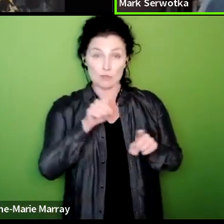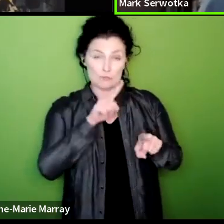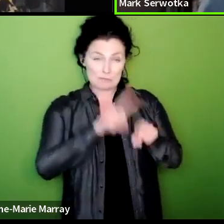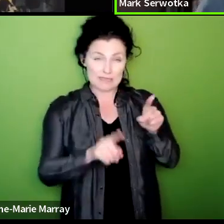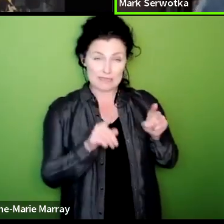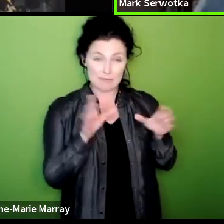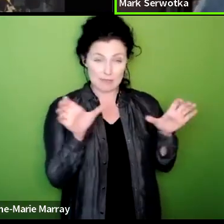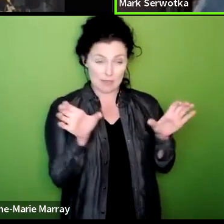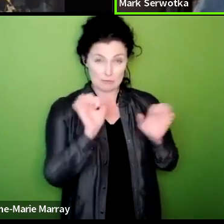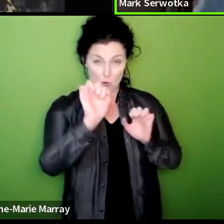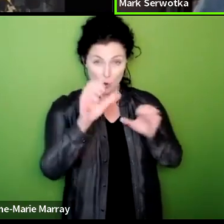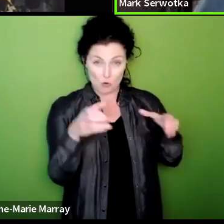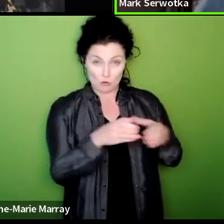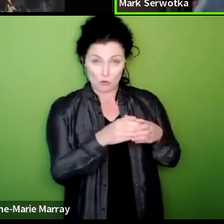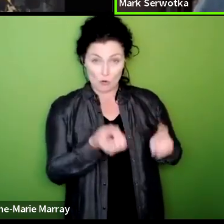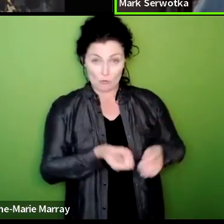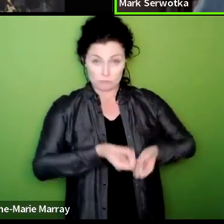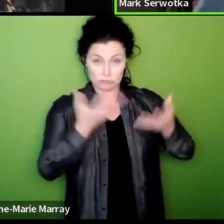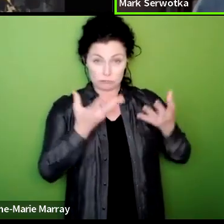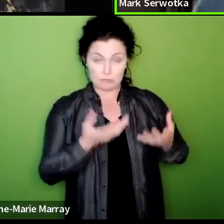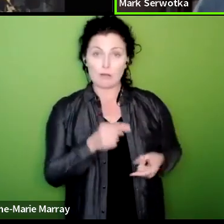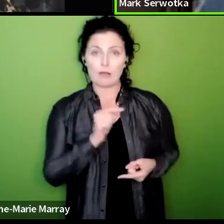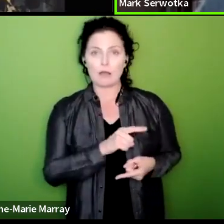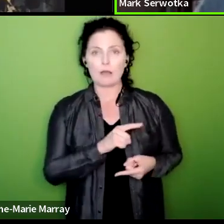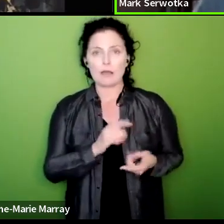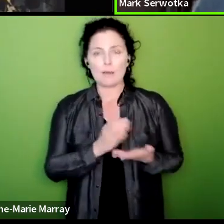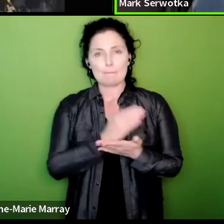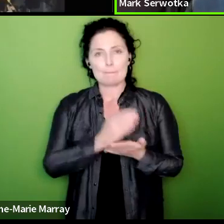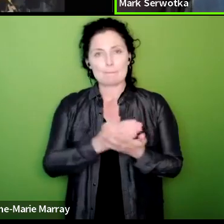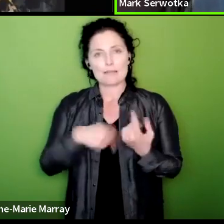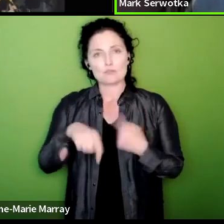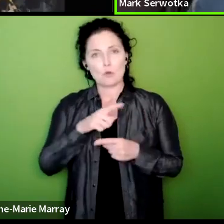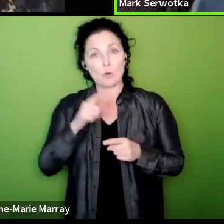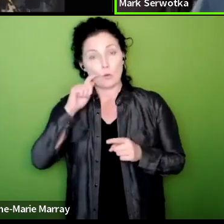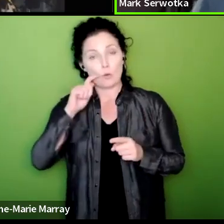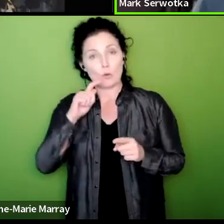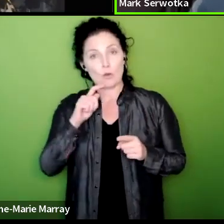make a difference and the union will ensure that people do not lose out financially if you're not